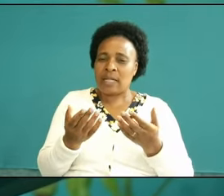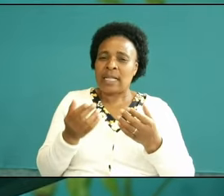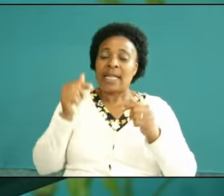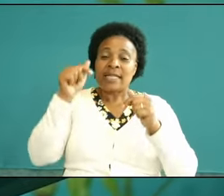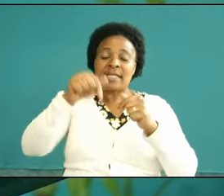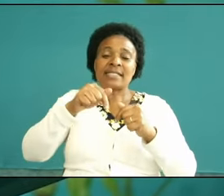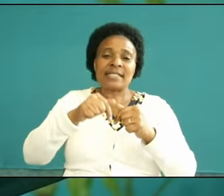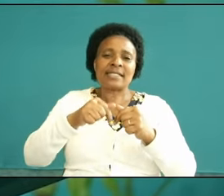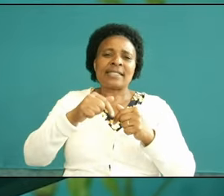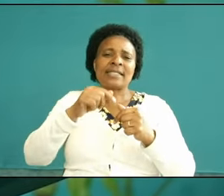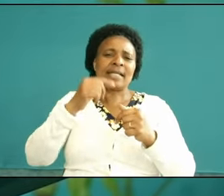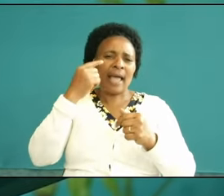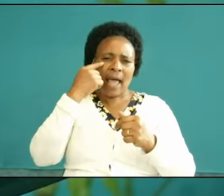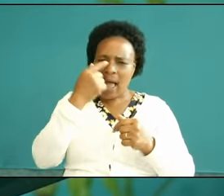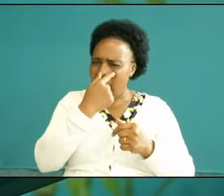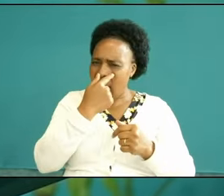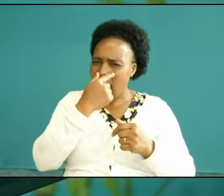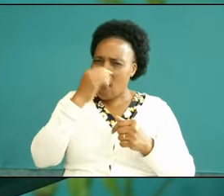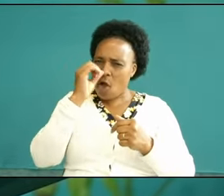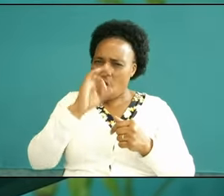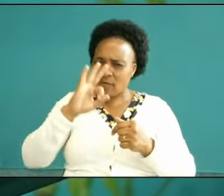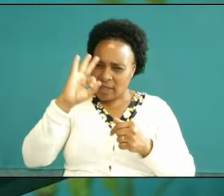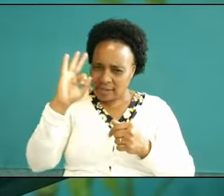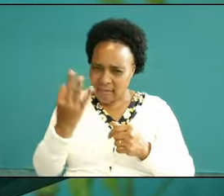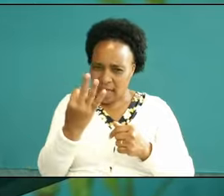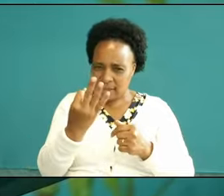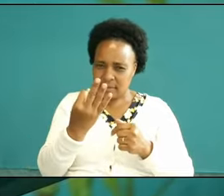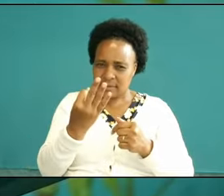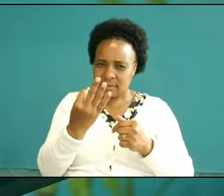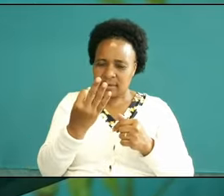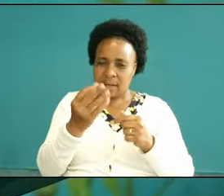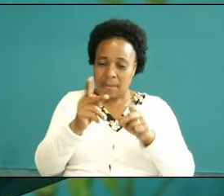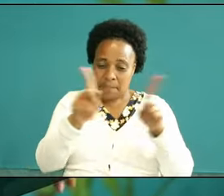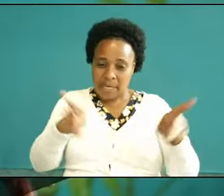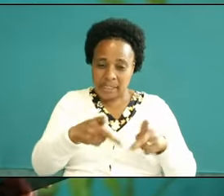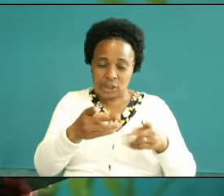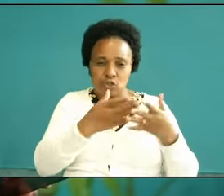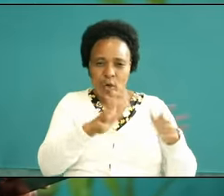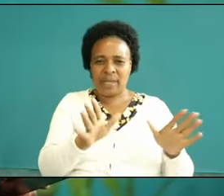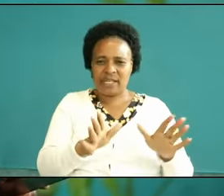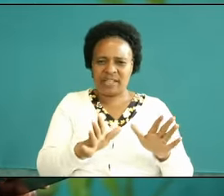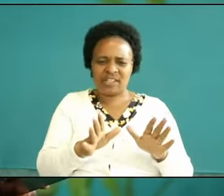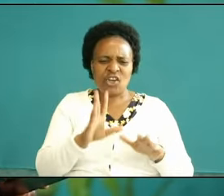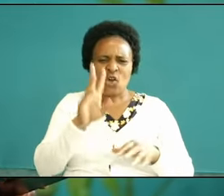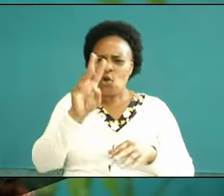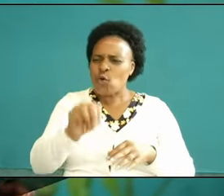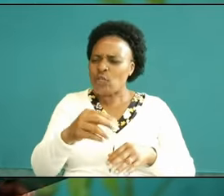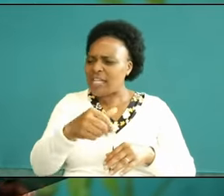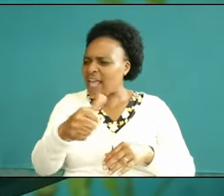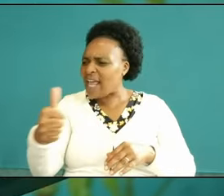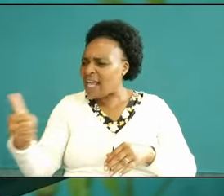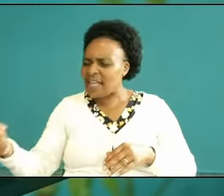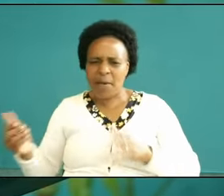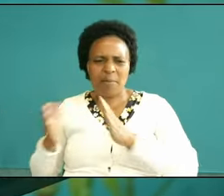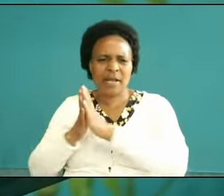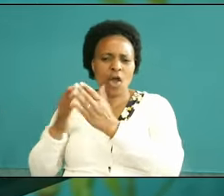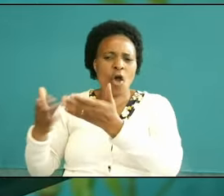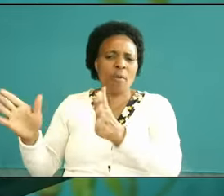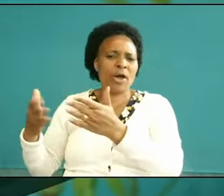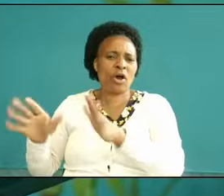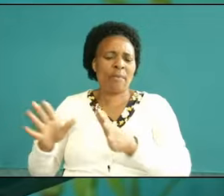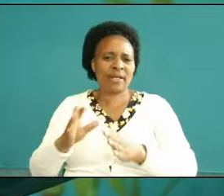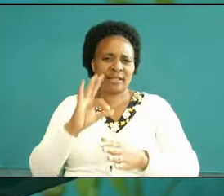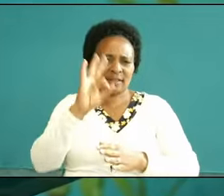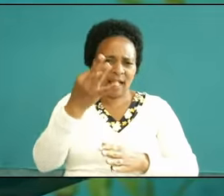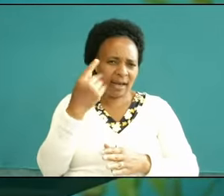eye of the Heart is Open not any prayer that opens the eye of the heart we are praying we pray every